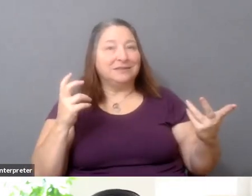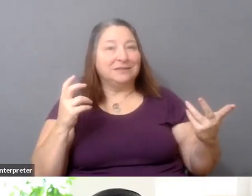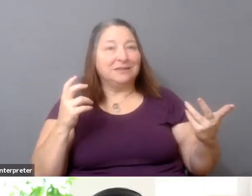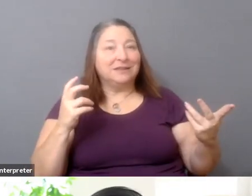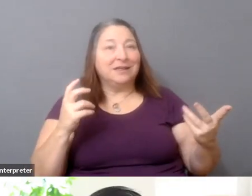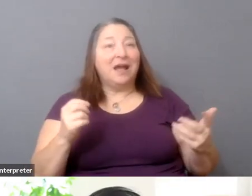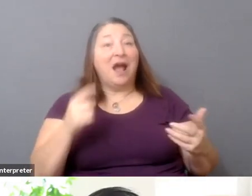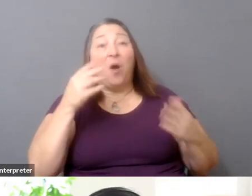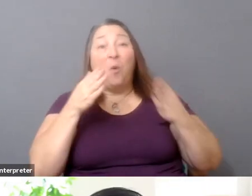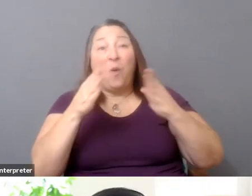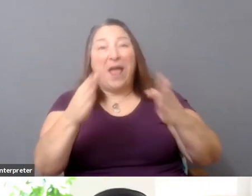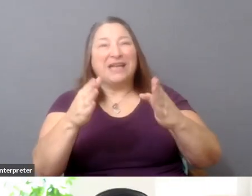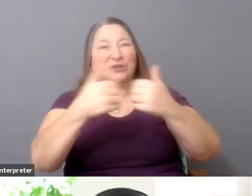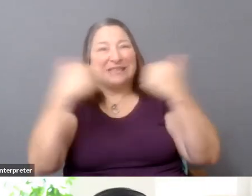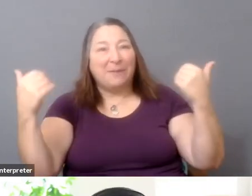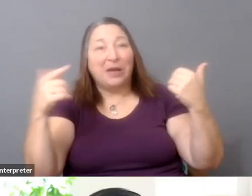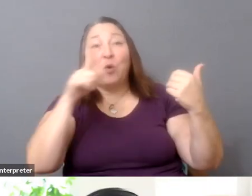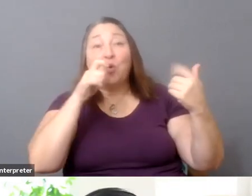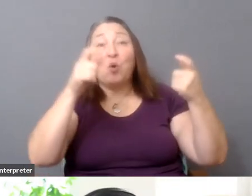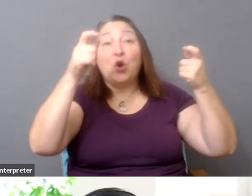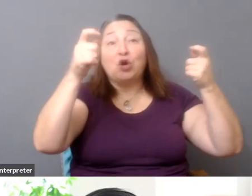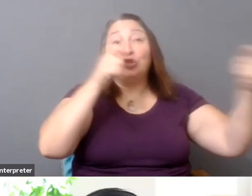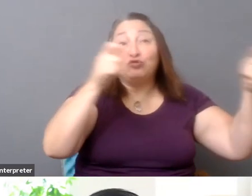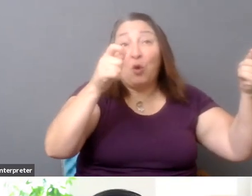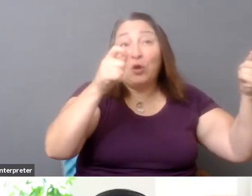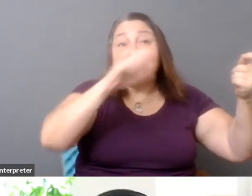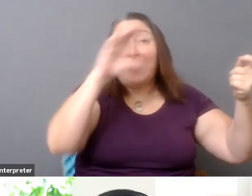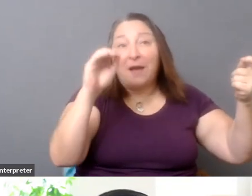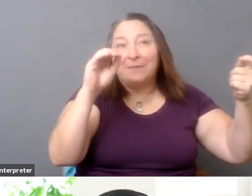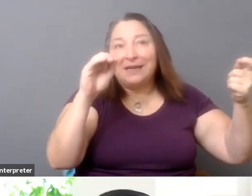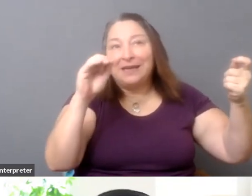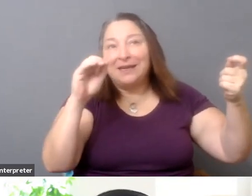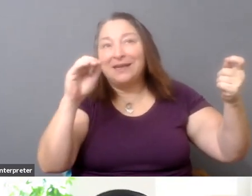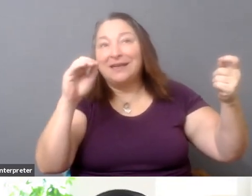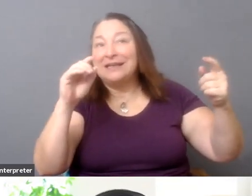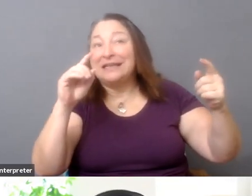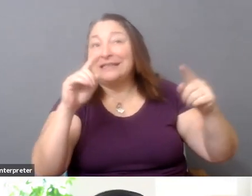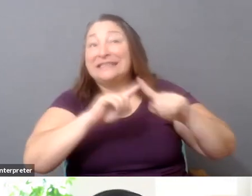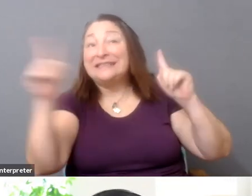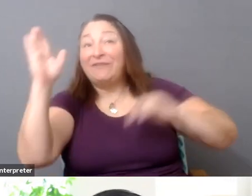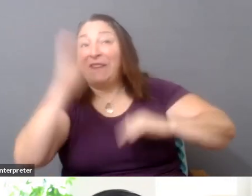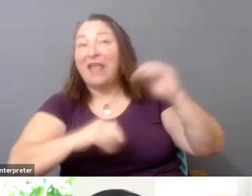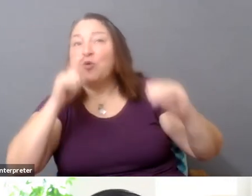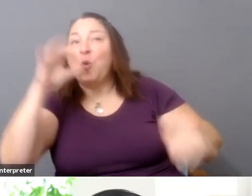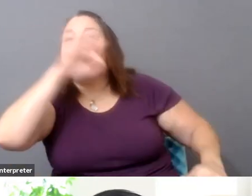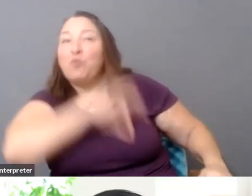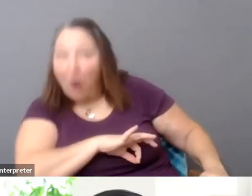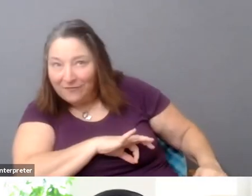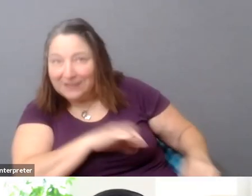who controls the company from who profits from the company. Whereas in the US, these things are intertwined in terms of shareholders in that